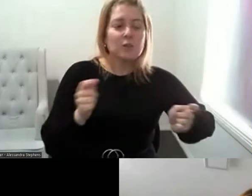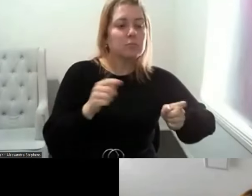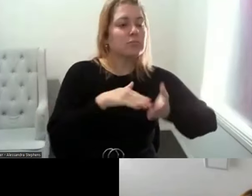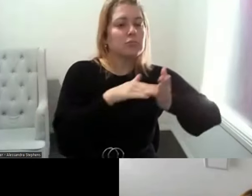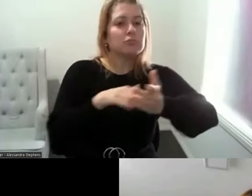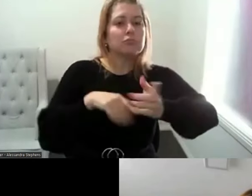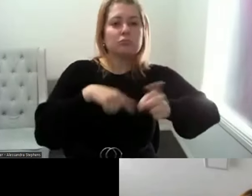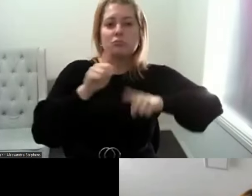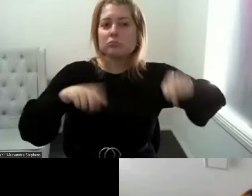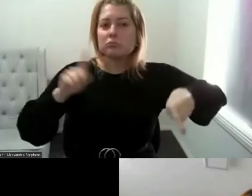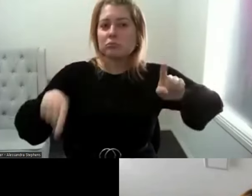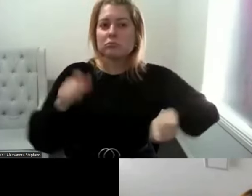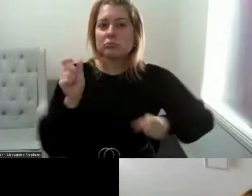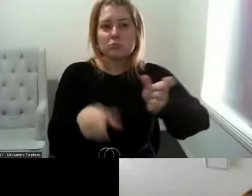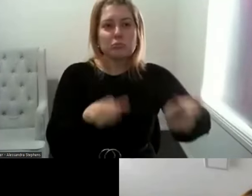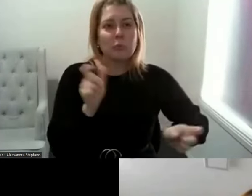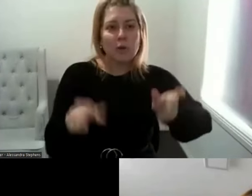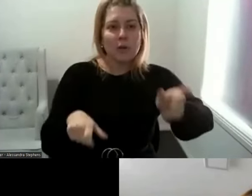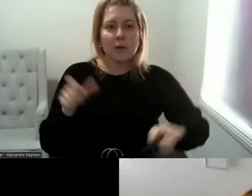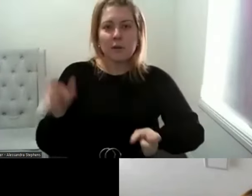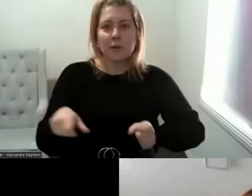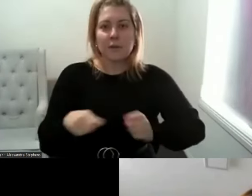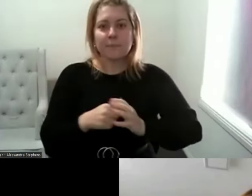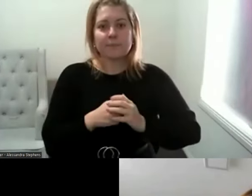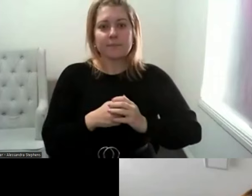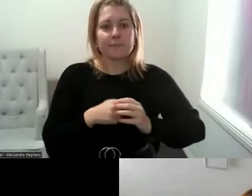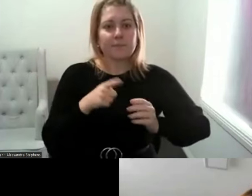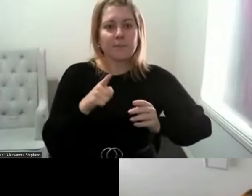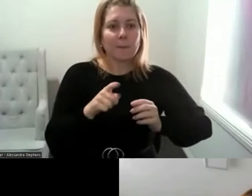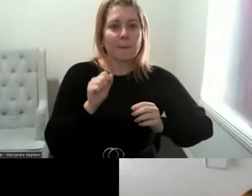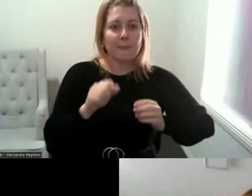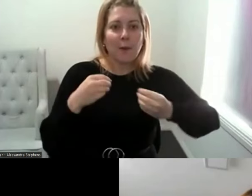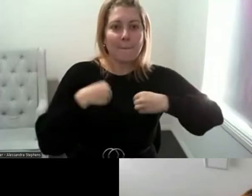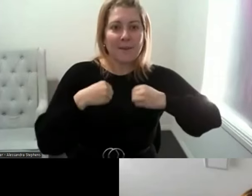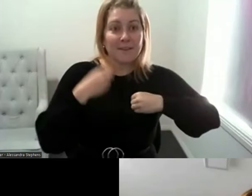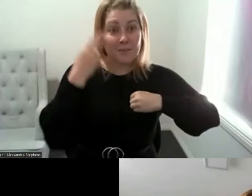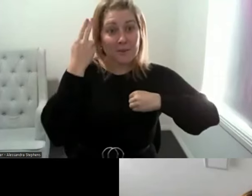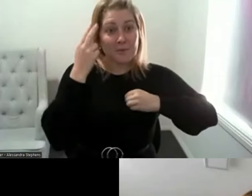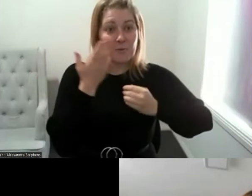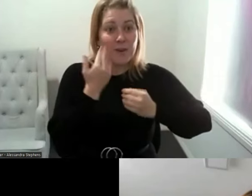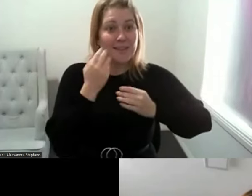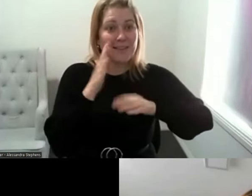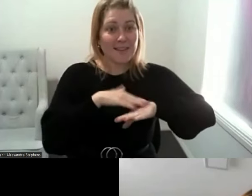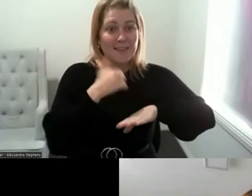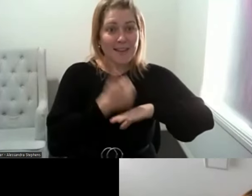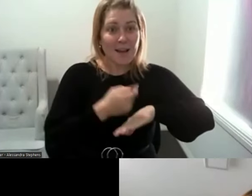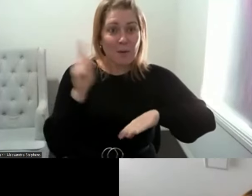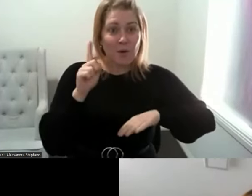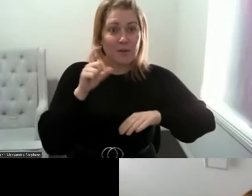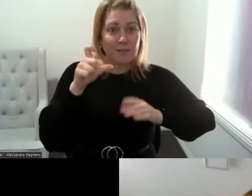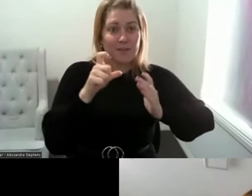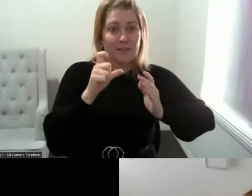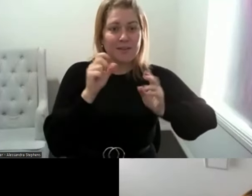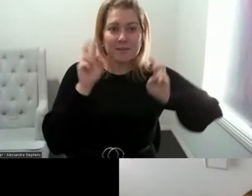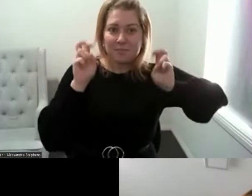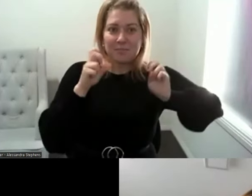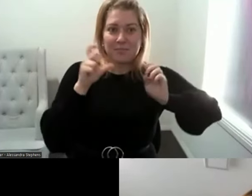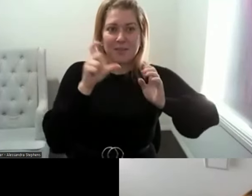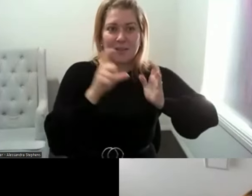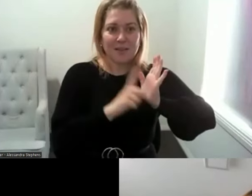we have recently created Cliterate, a 3D pull apart model to support education for healthcare